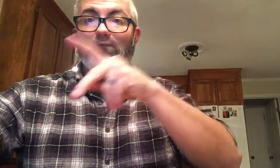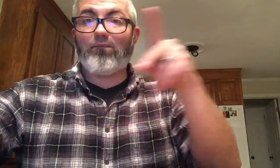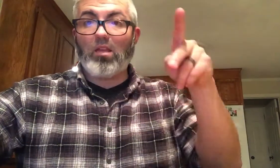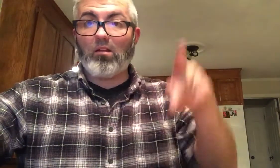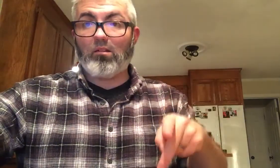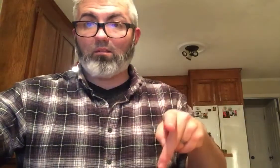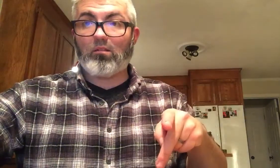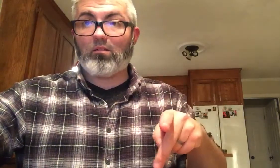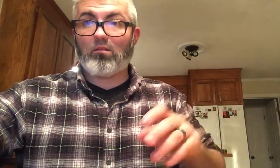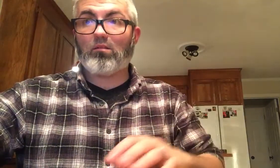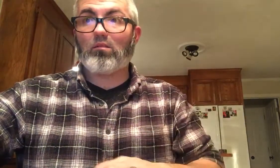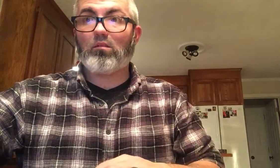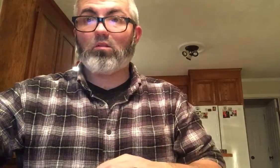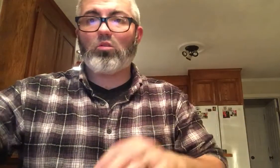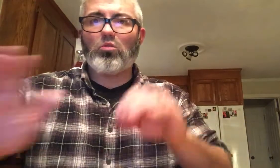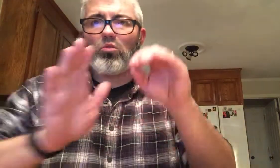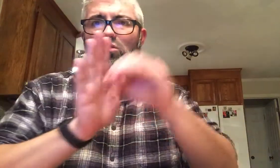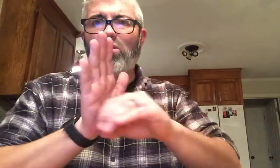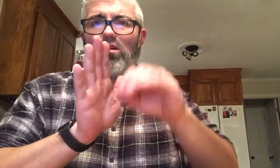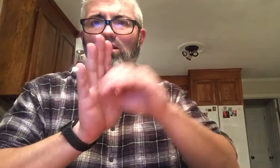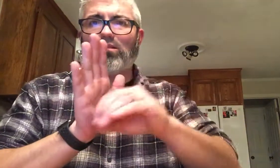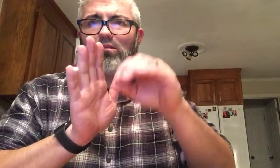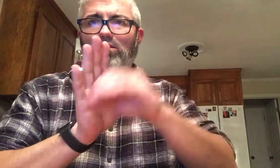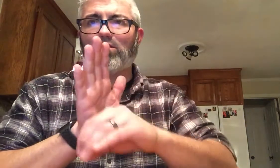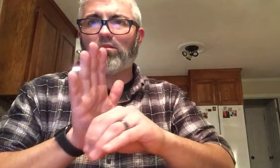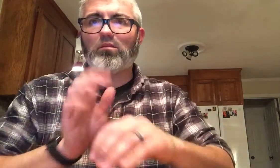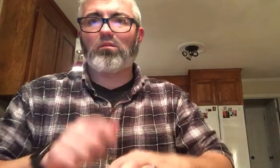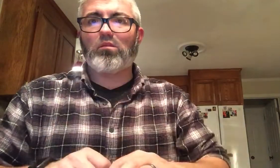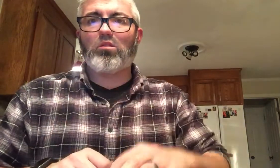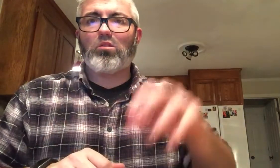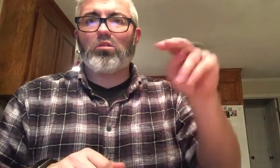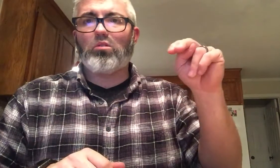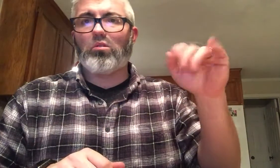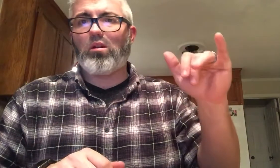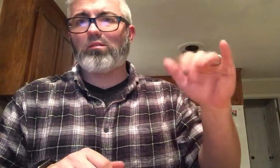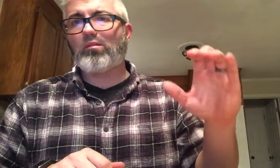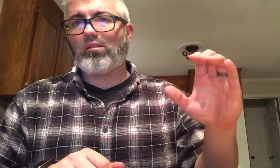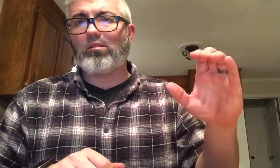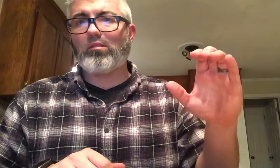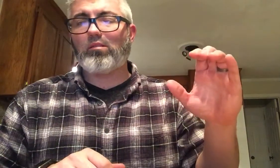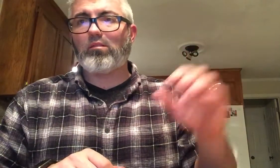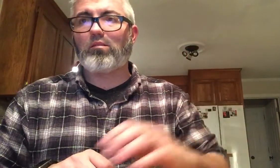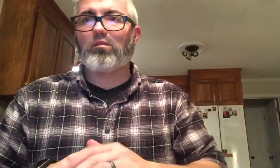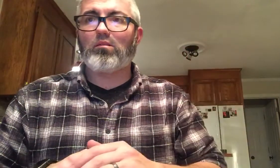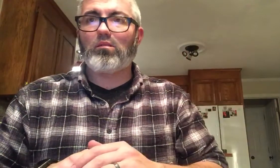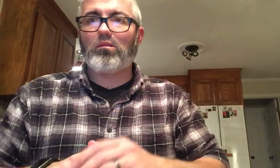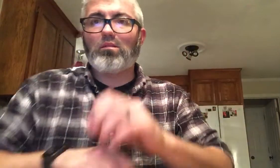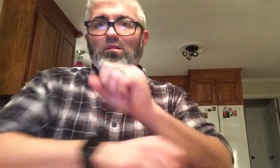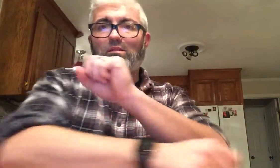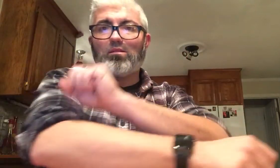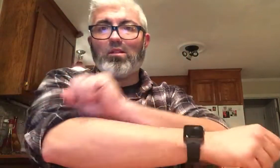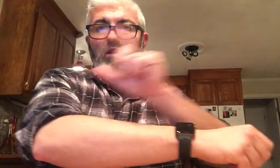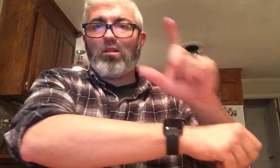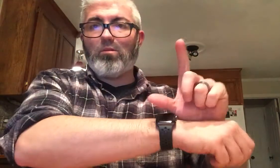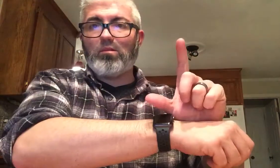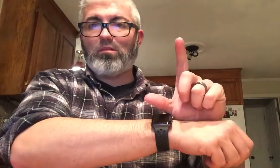PHILADELPHIA NEW ORLEANS OR "NAWLINS" :-) NEW YORK CITY ST. LOUIS